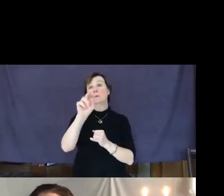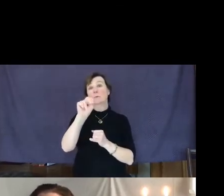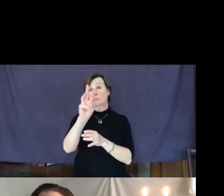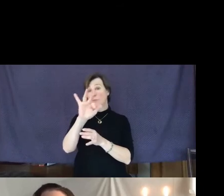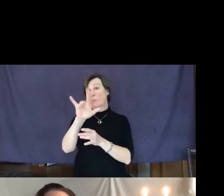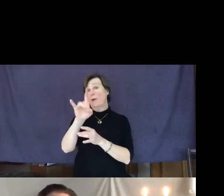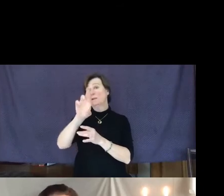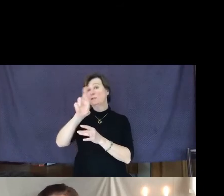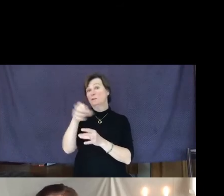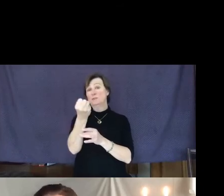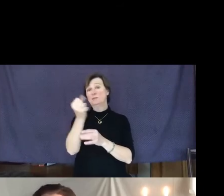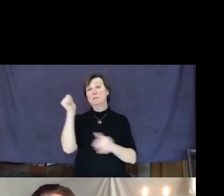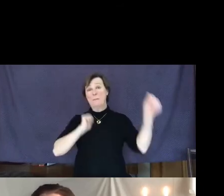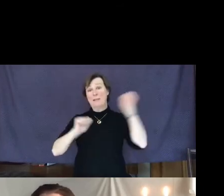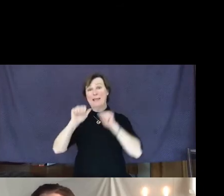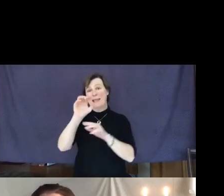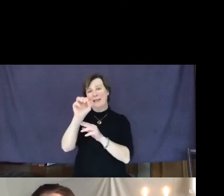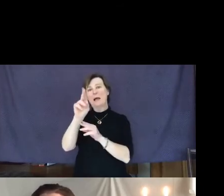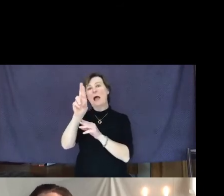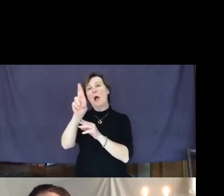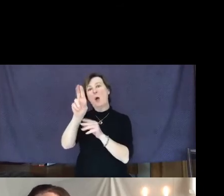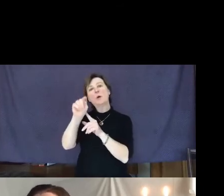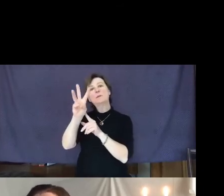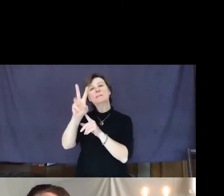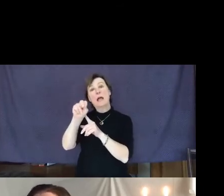after Emily has died and she goes back to recall one day,